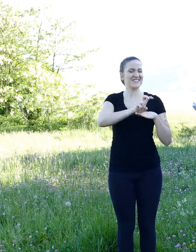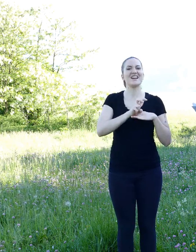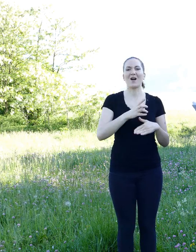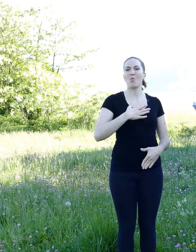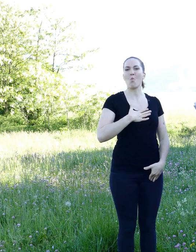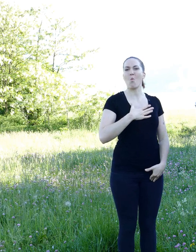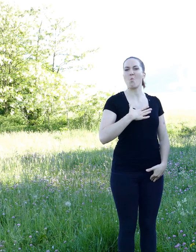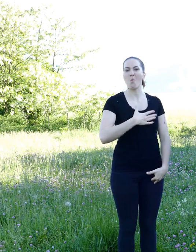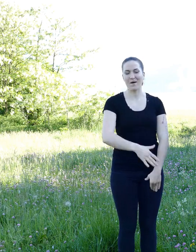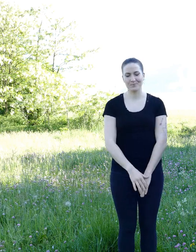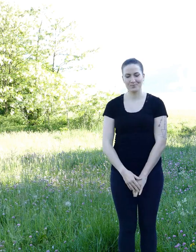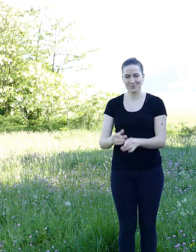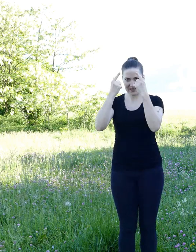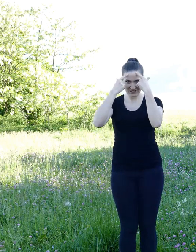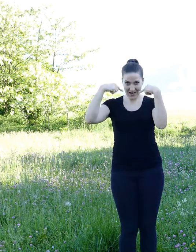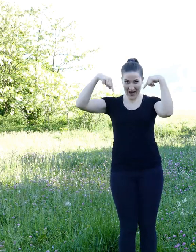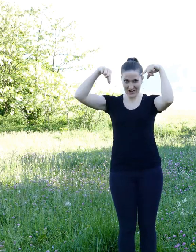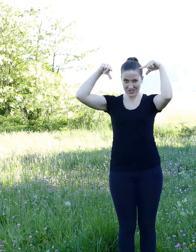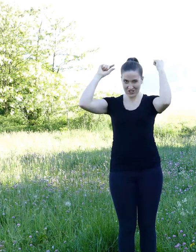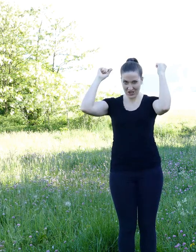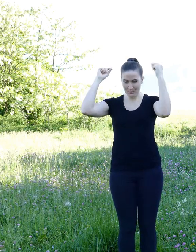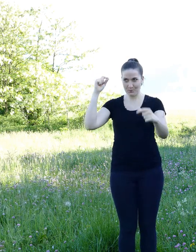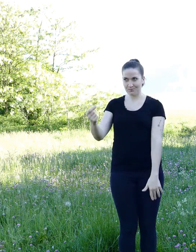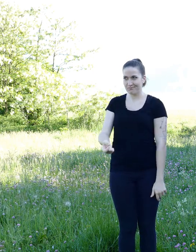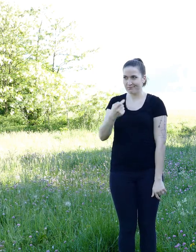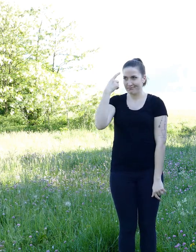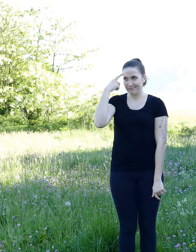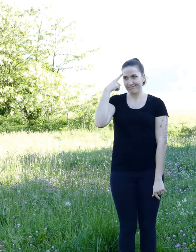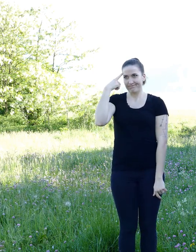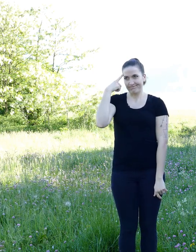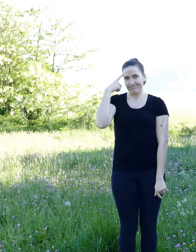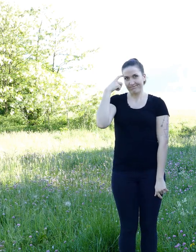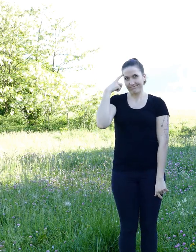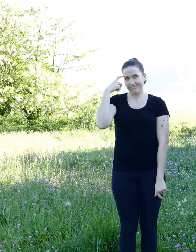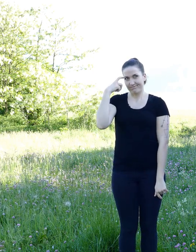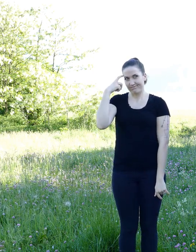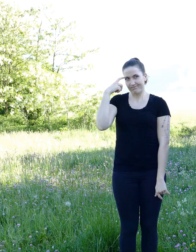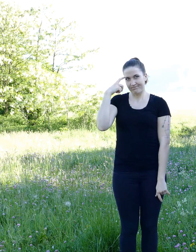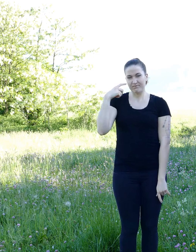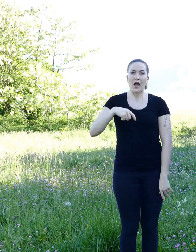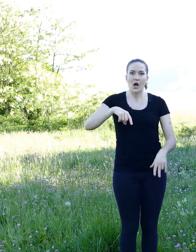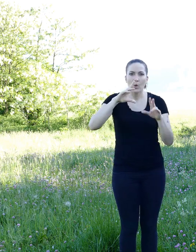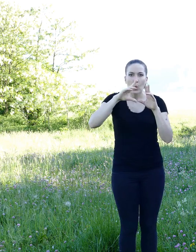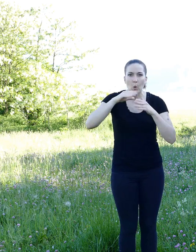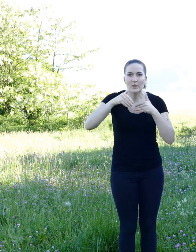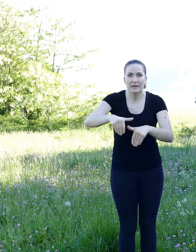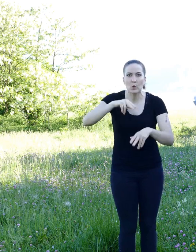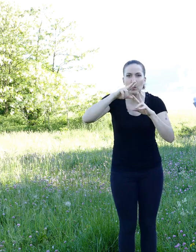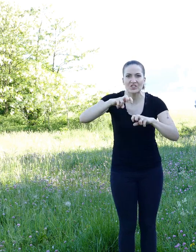Diabou felt that the investigations was not moving fast enough and decided on his own